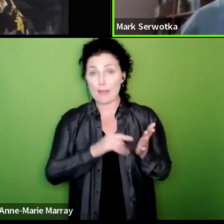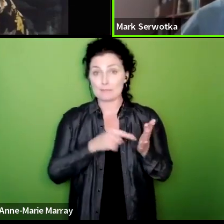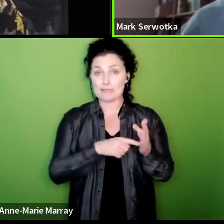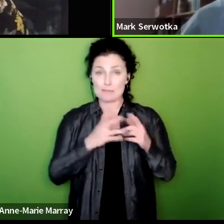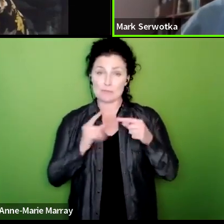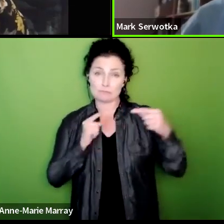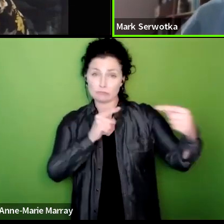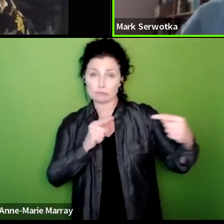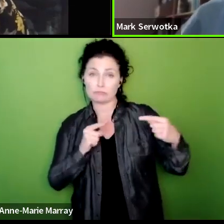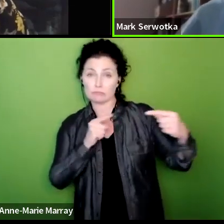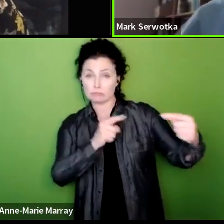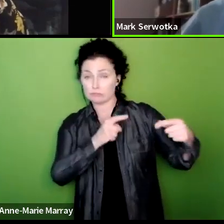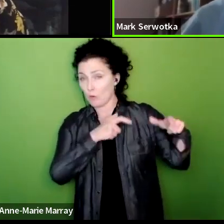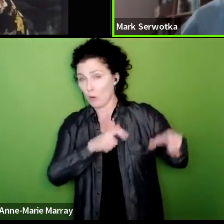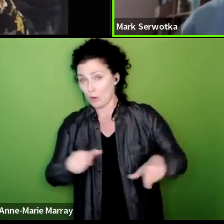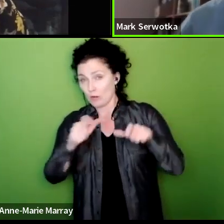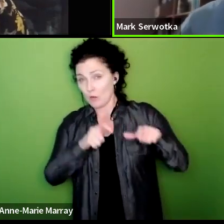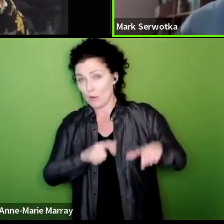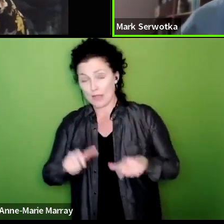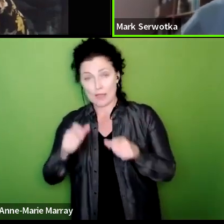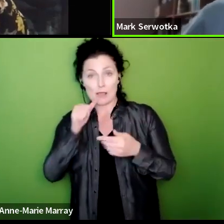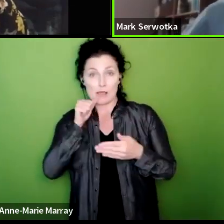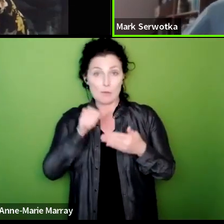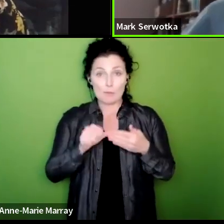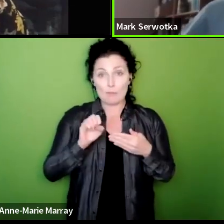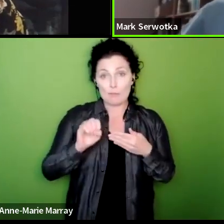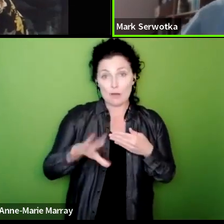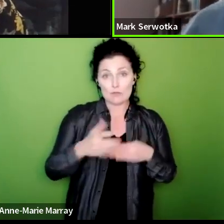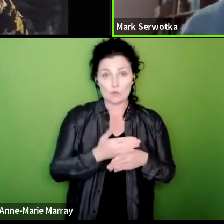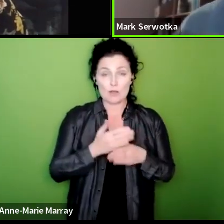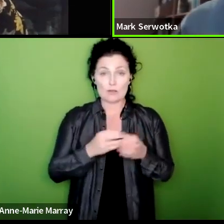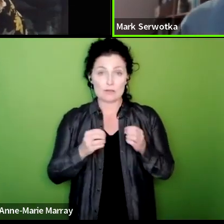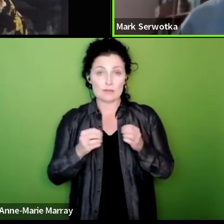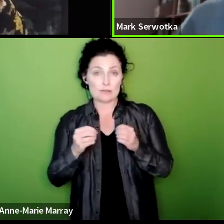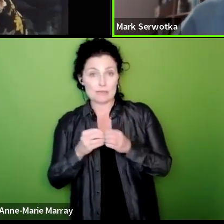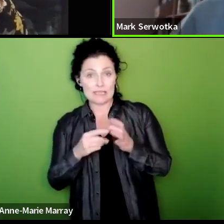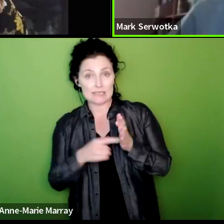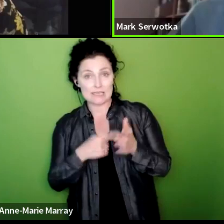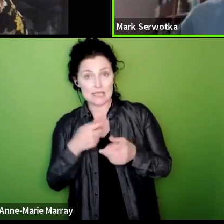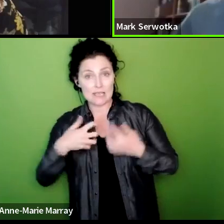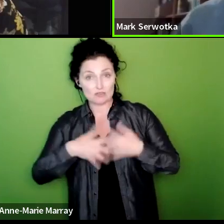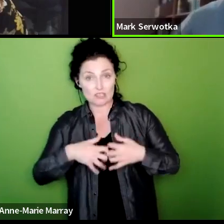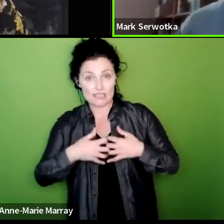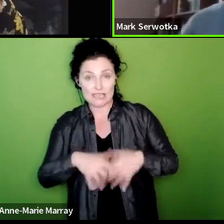and still ongoing so are postal workers so were BT Engineers so were lecturers most people are